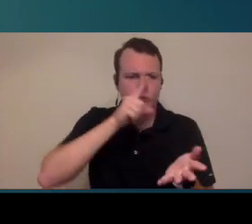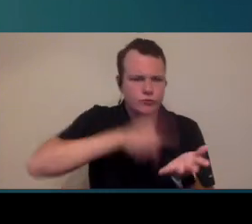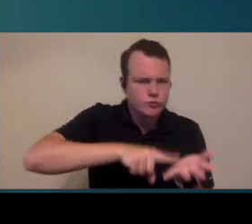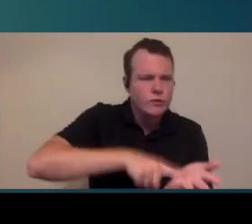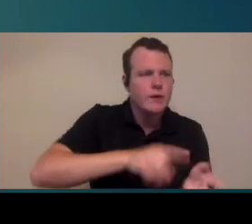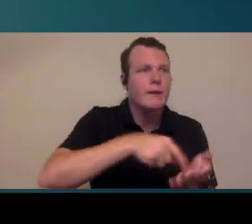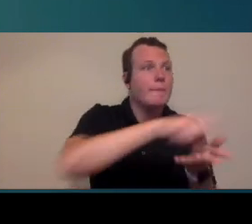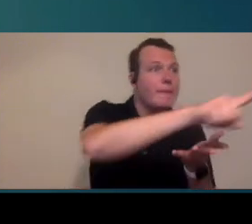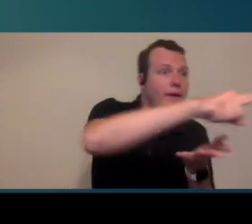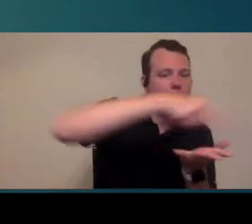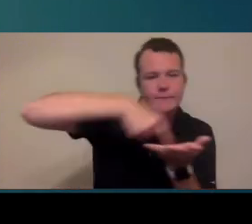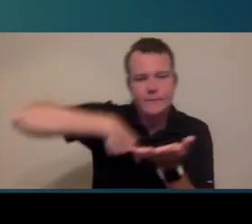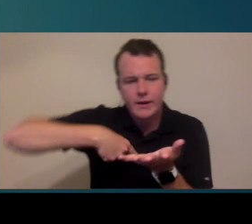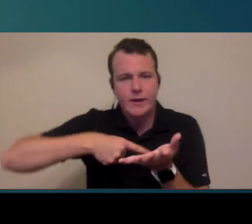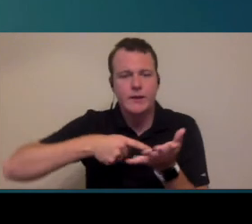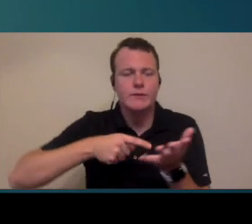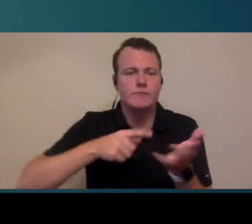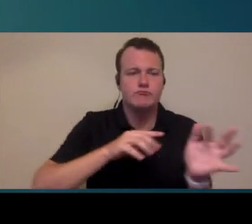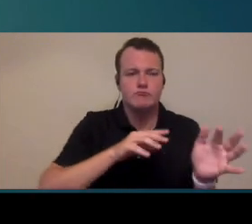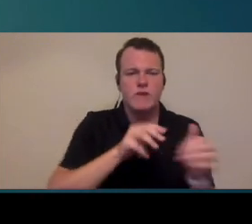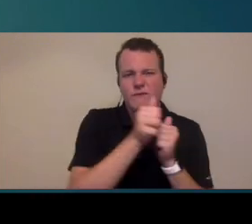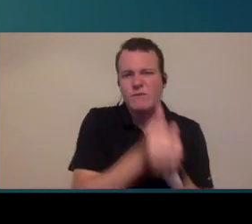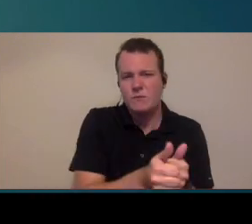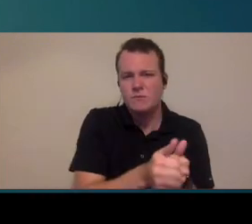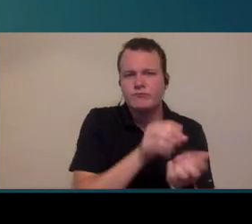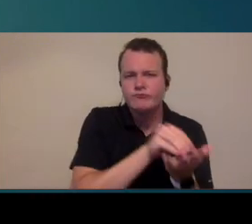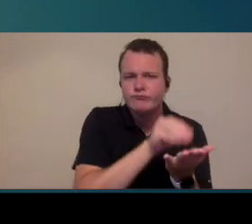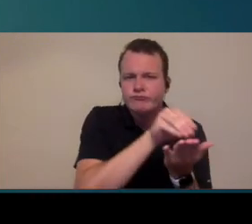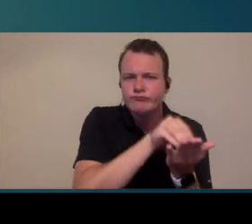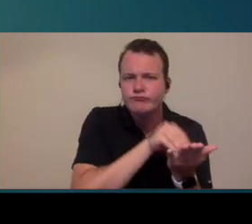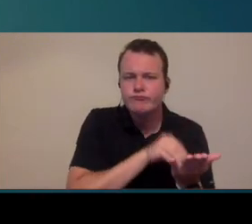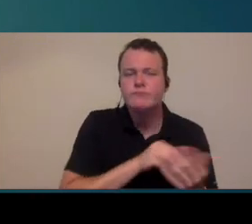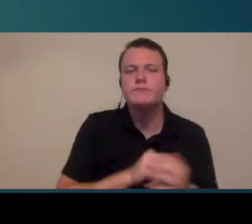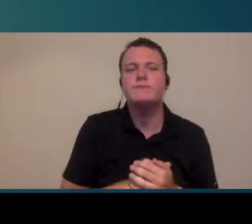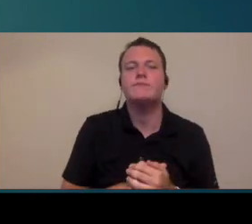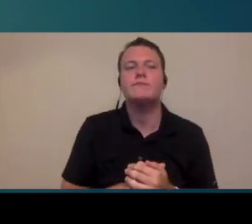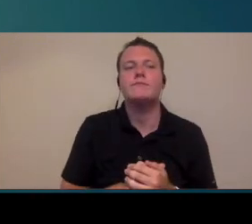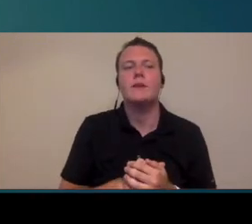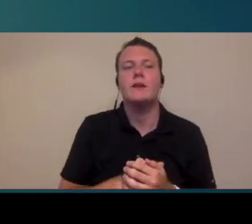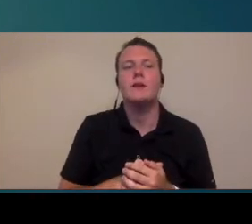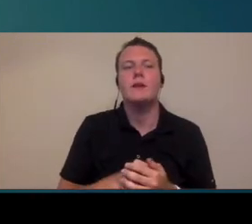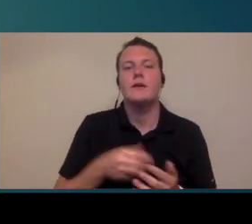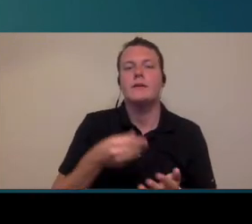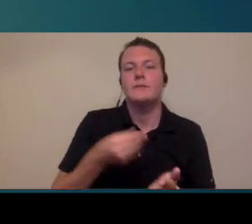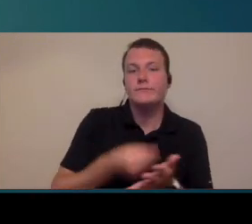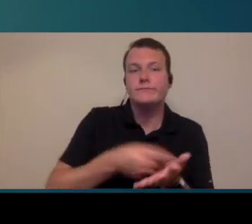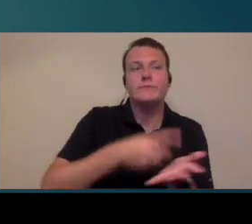and receivable and you know for accounts payable and receivable for those of you